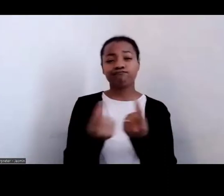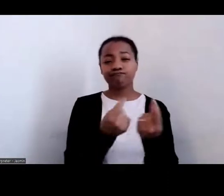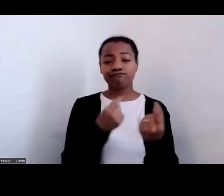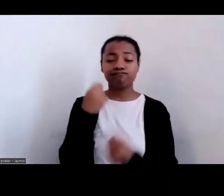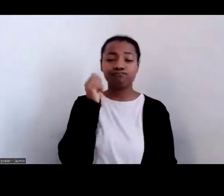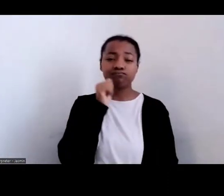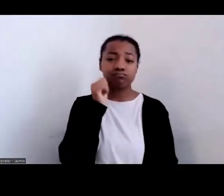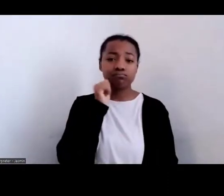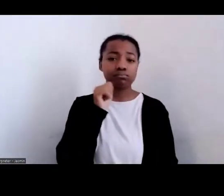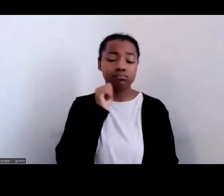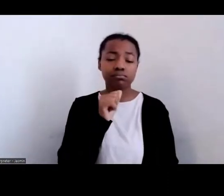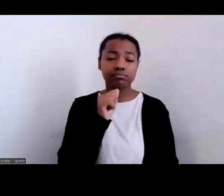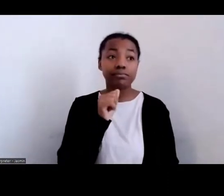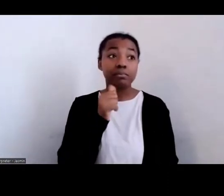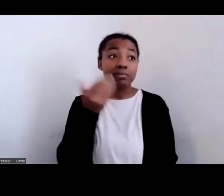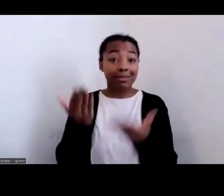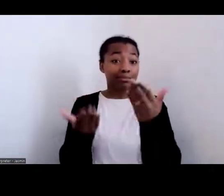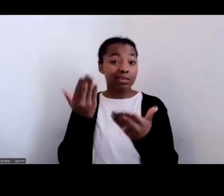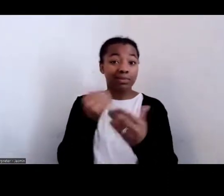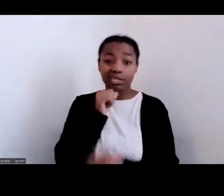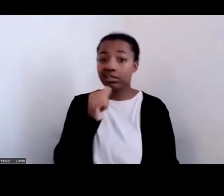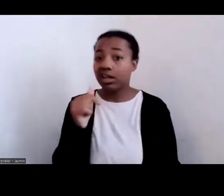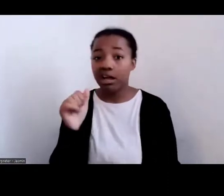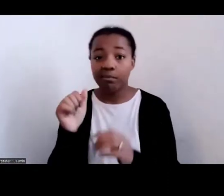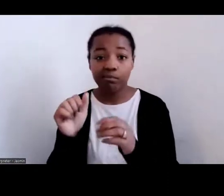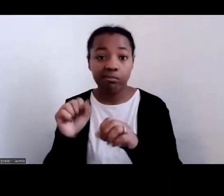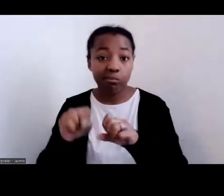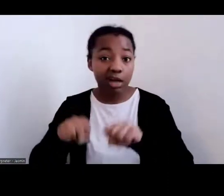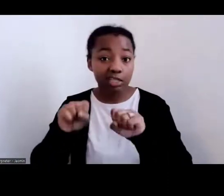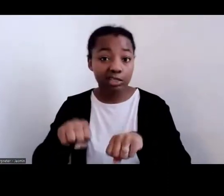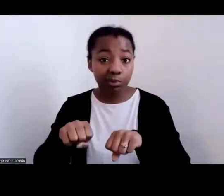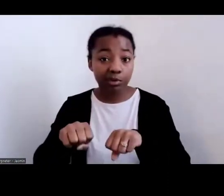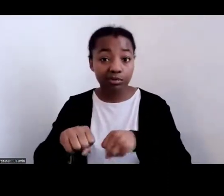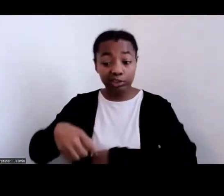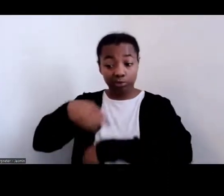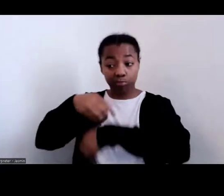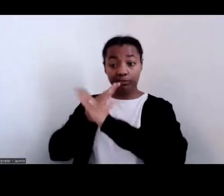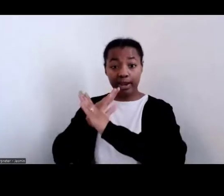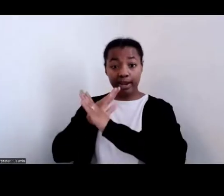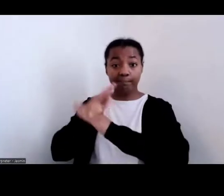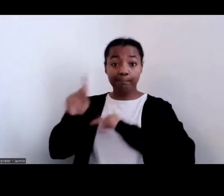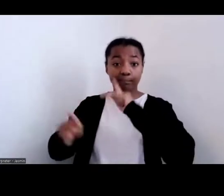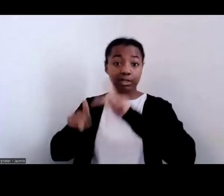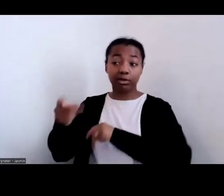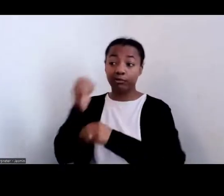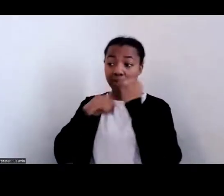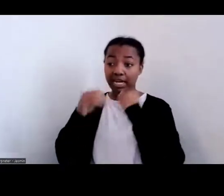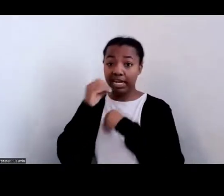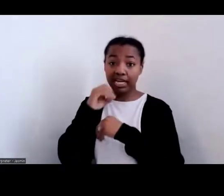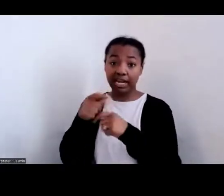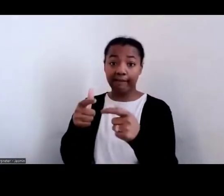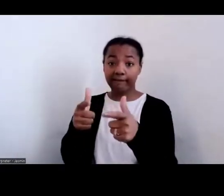possible for us to get people to stop eating fast‑food because